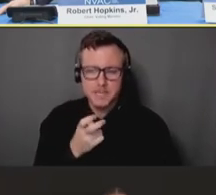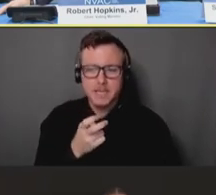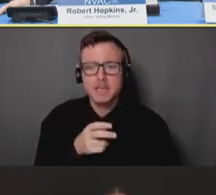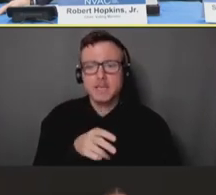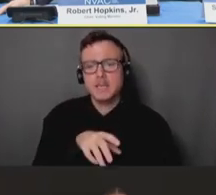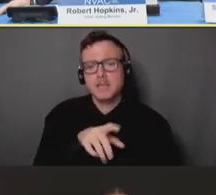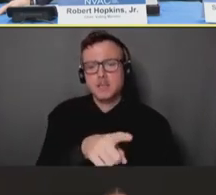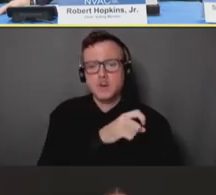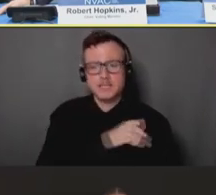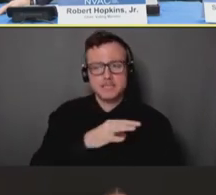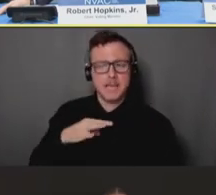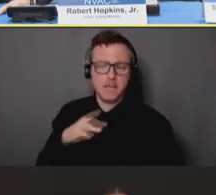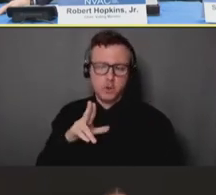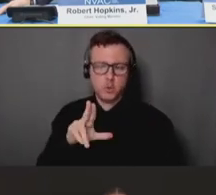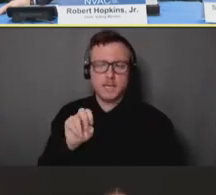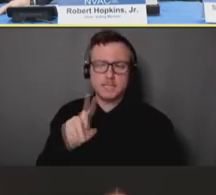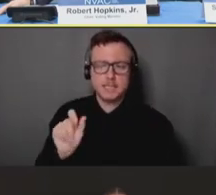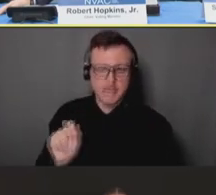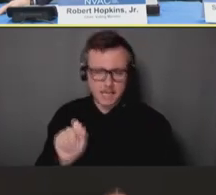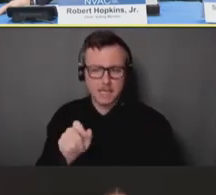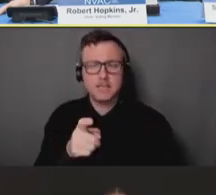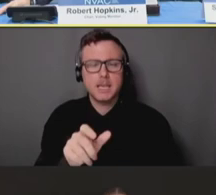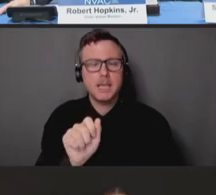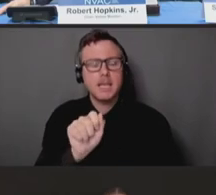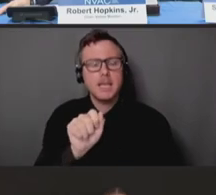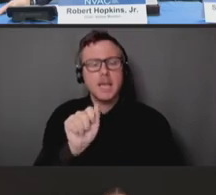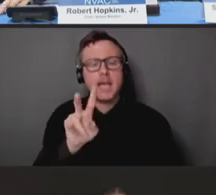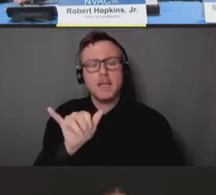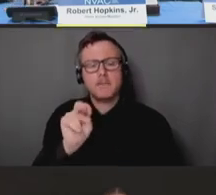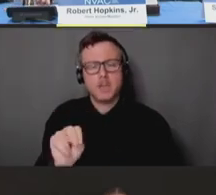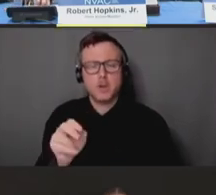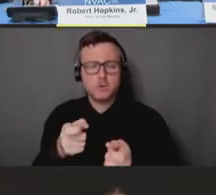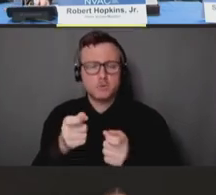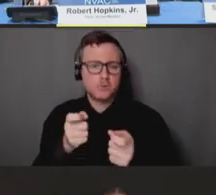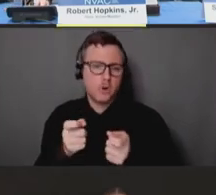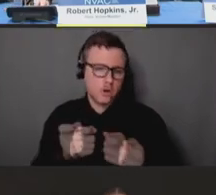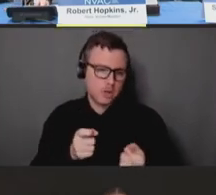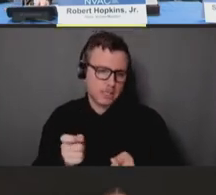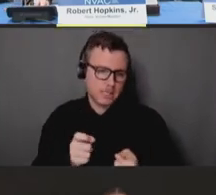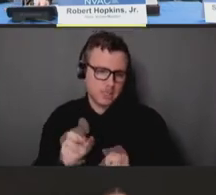talking about avian influenza control strategies. Dr. Sylte, you are -- have the floor.